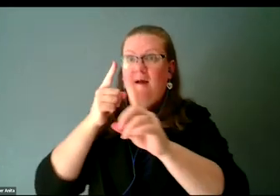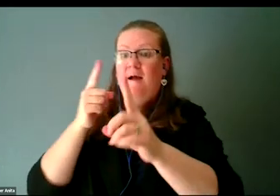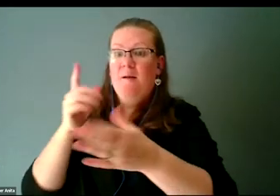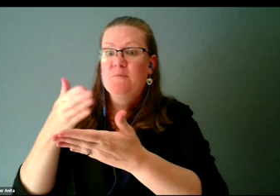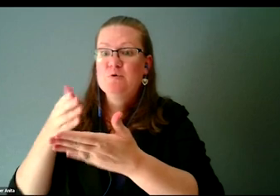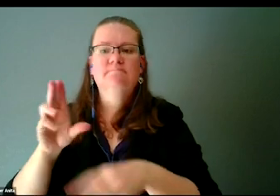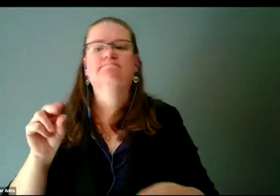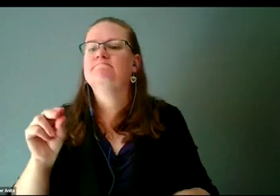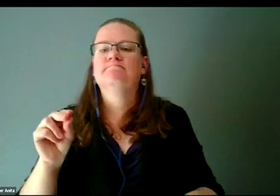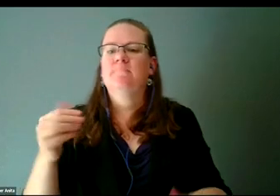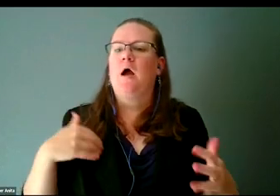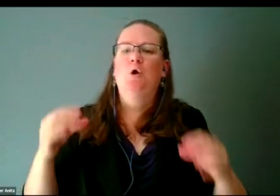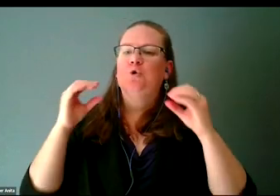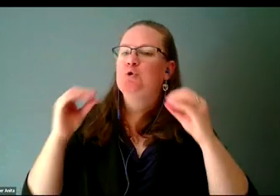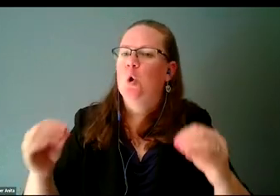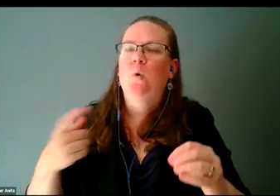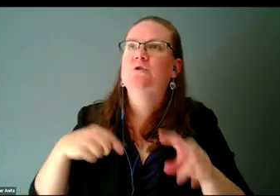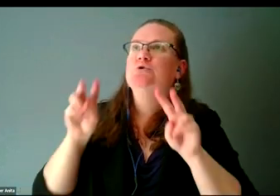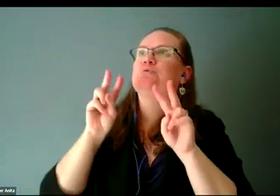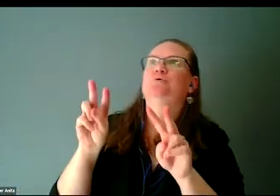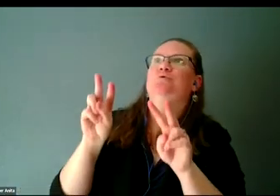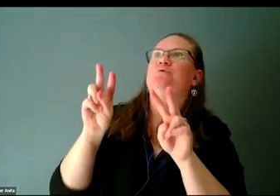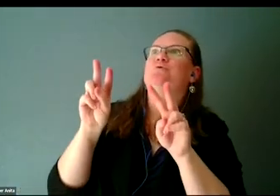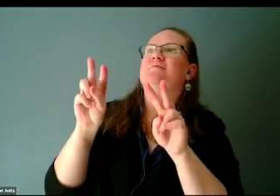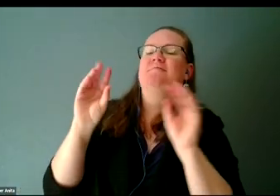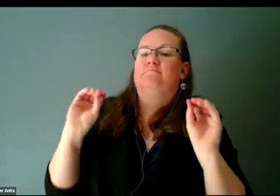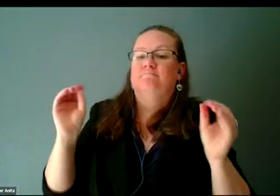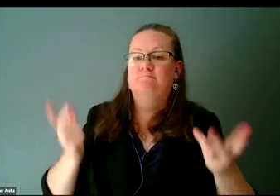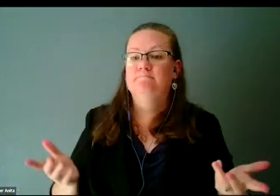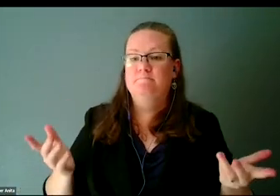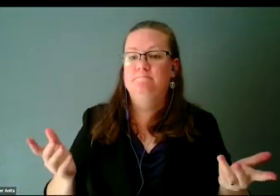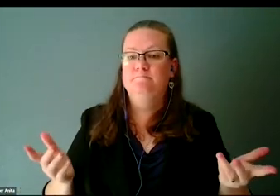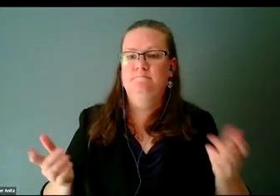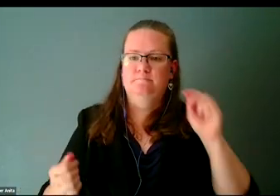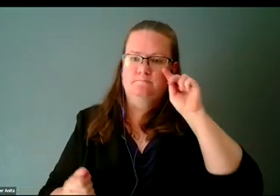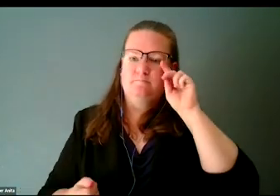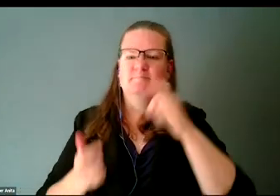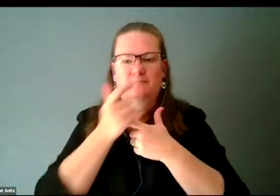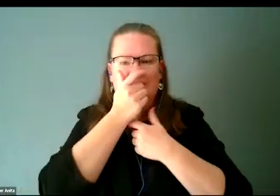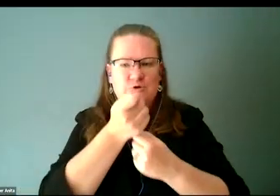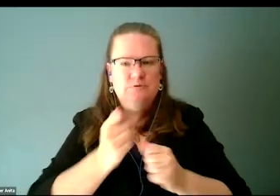at the top of my vision board. The interesting thing about it is twofold.